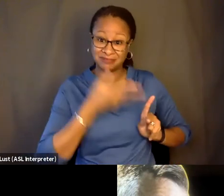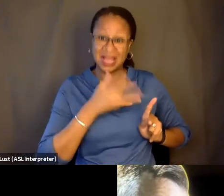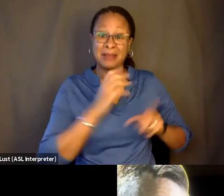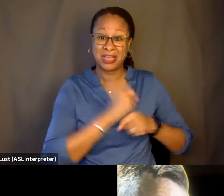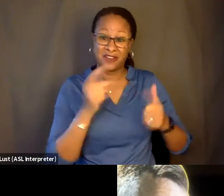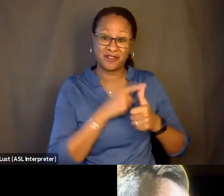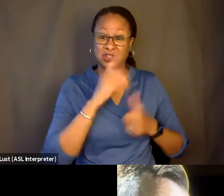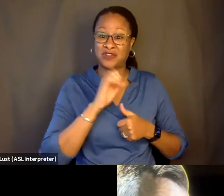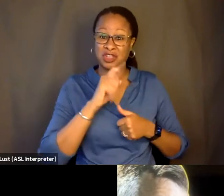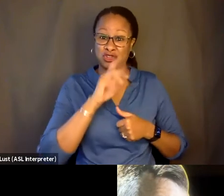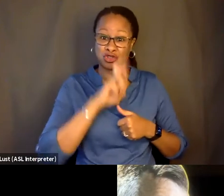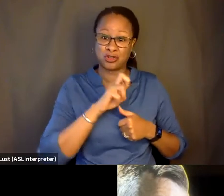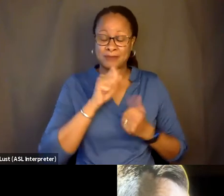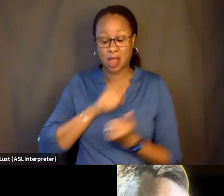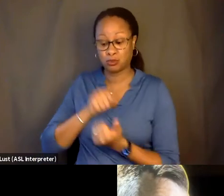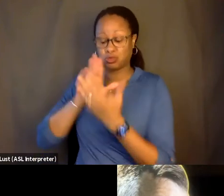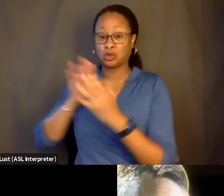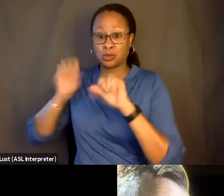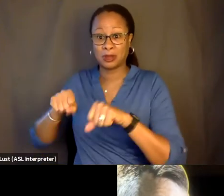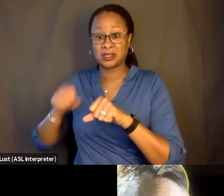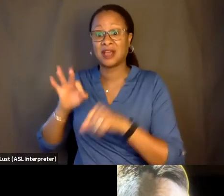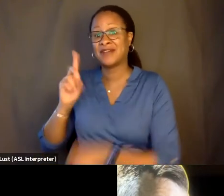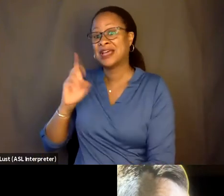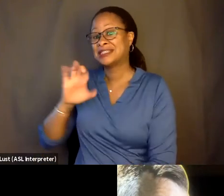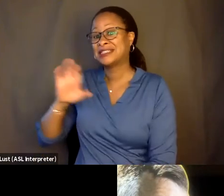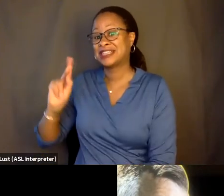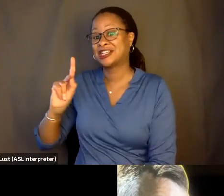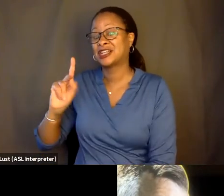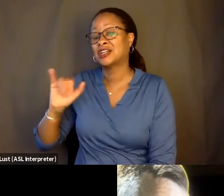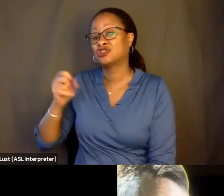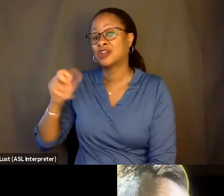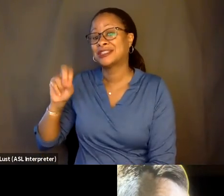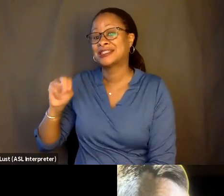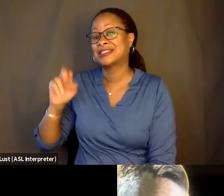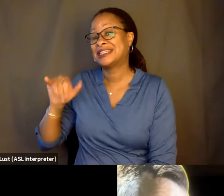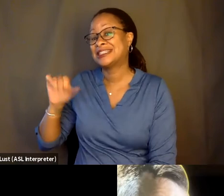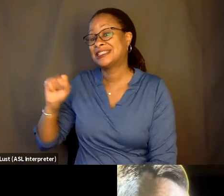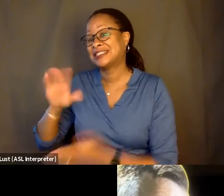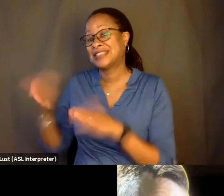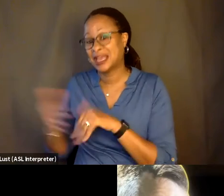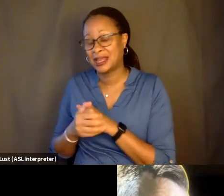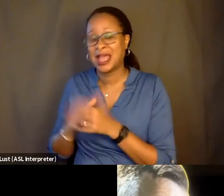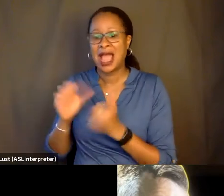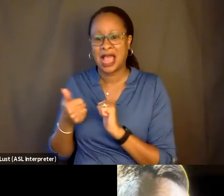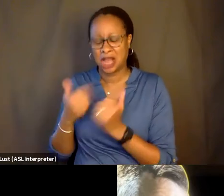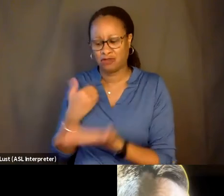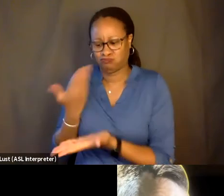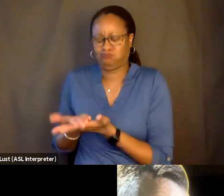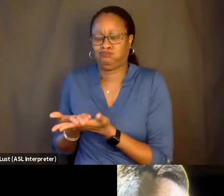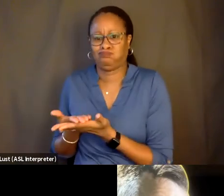approaching the possibility of "Dick Johnson is Dead," and how you landed on such an ambitious approach that was so different from what you'd